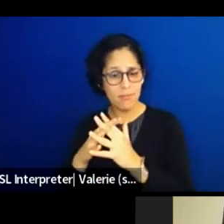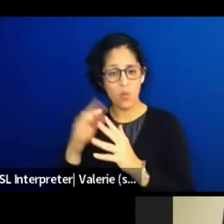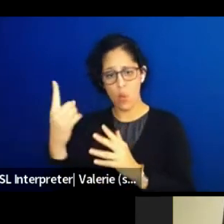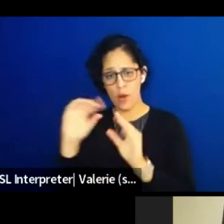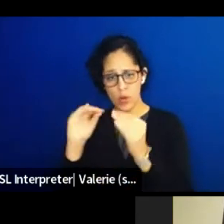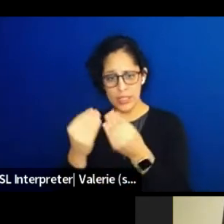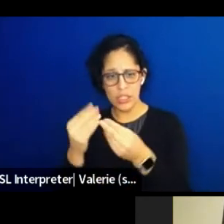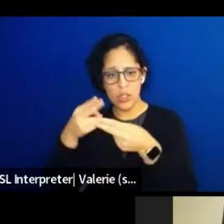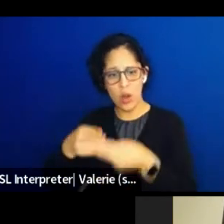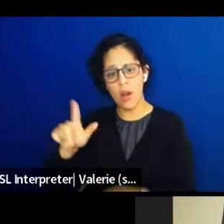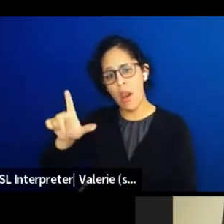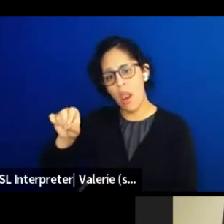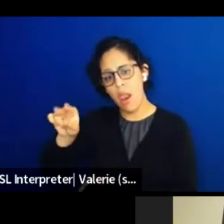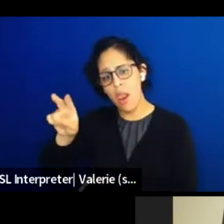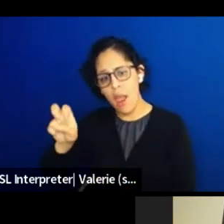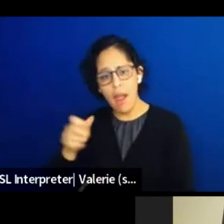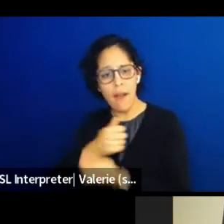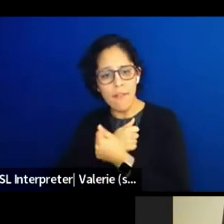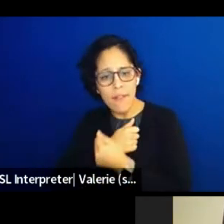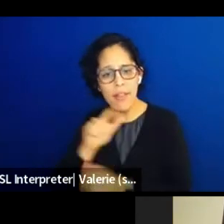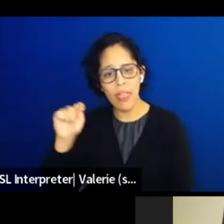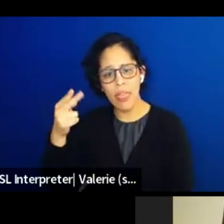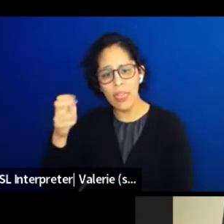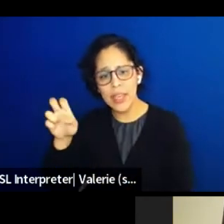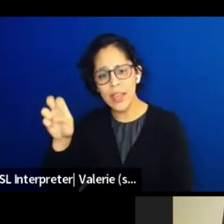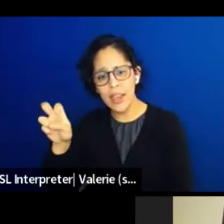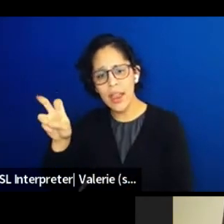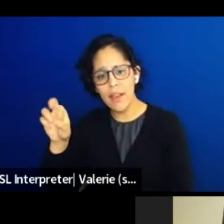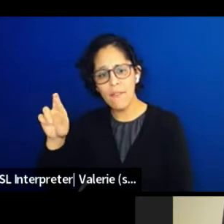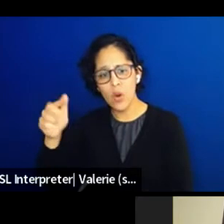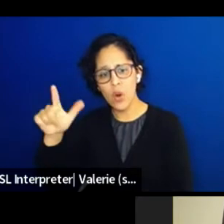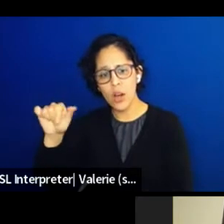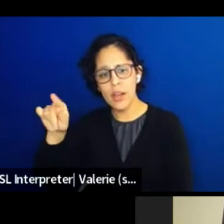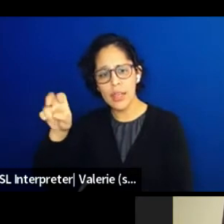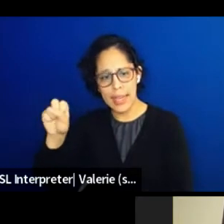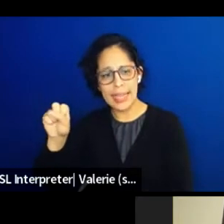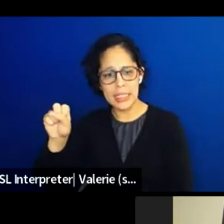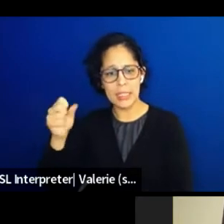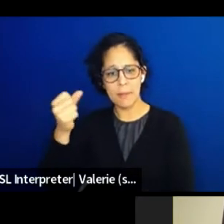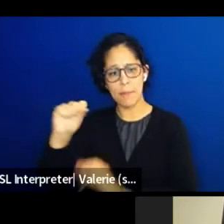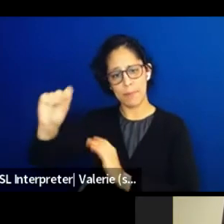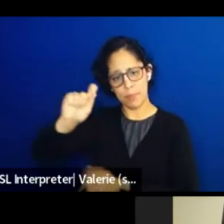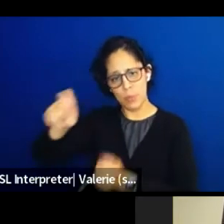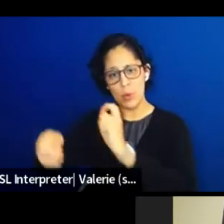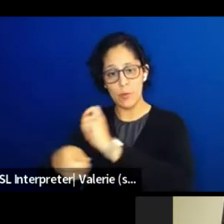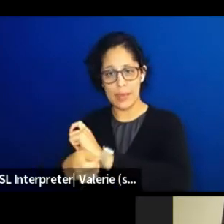and all the tactics that's available to us. So we started this nonprofit a couple of years ago